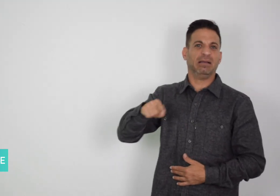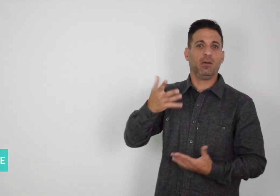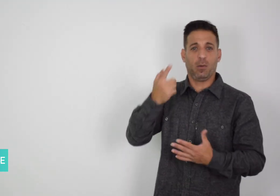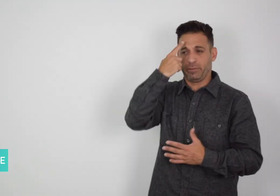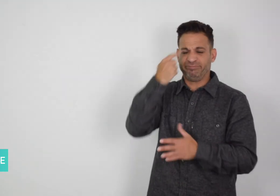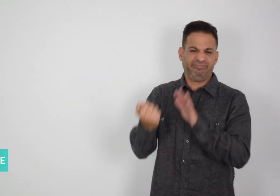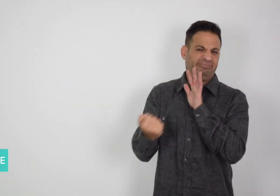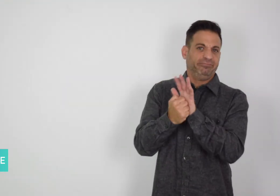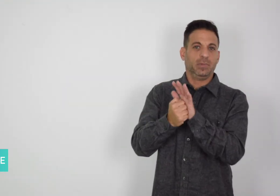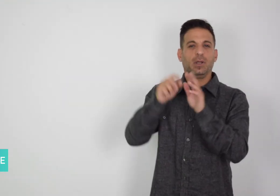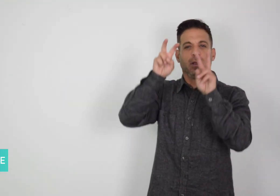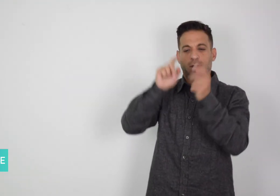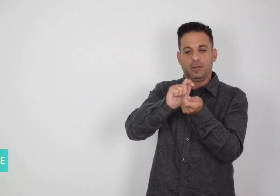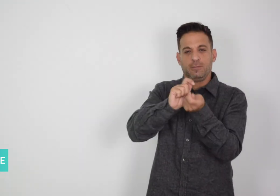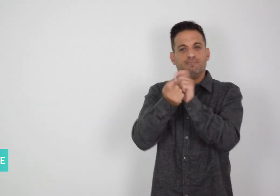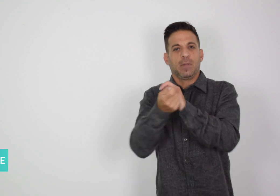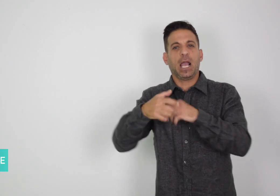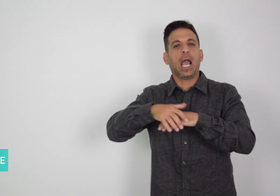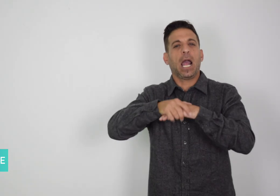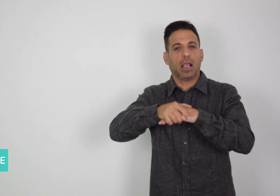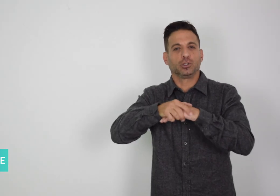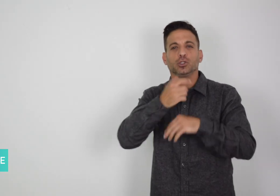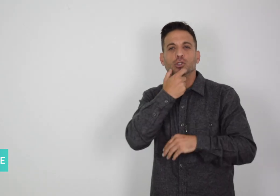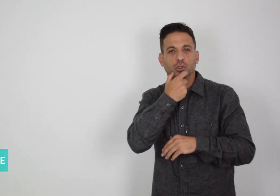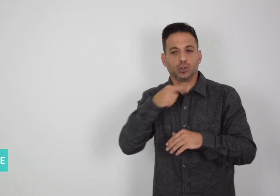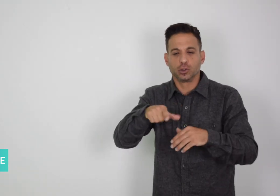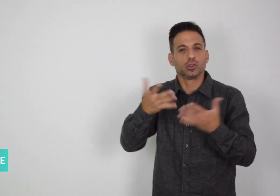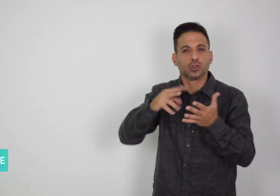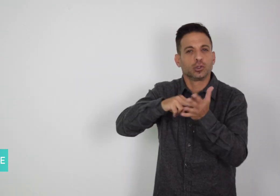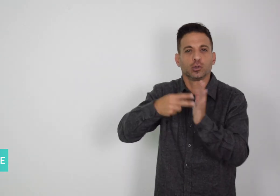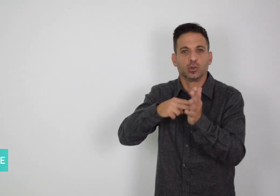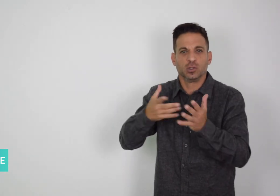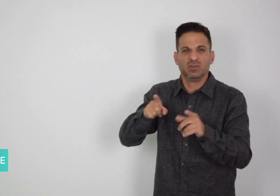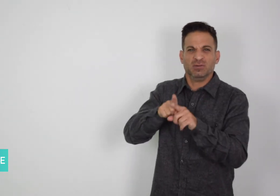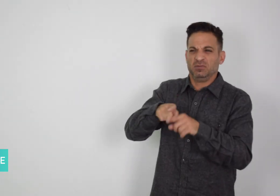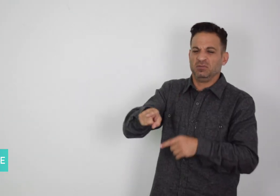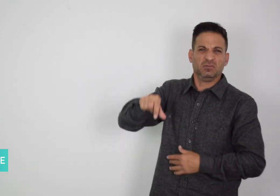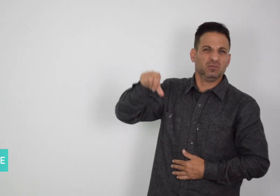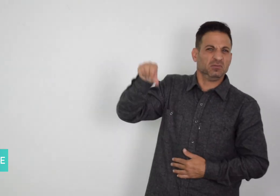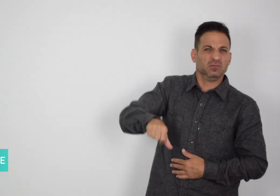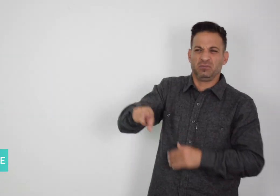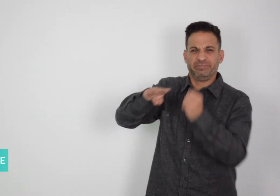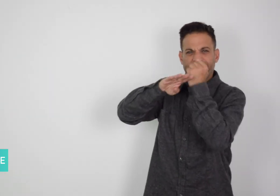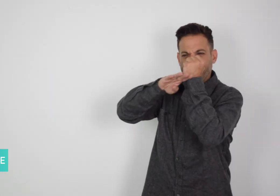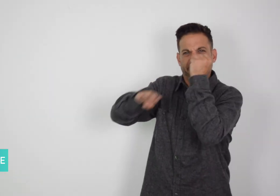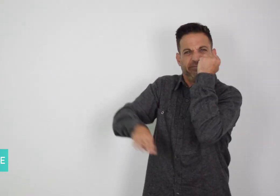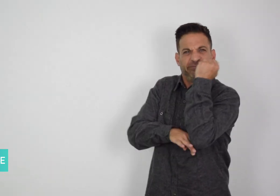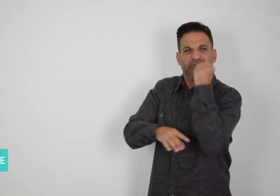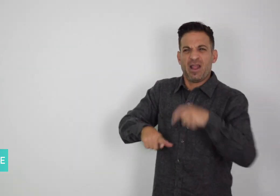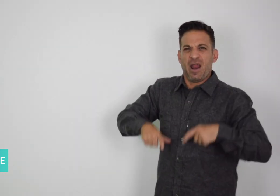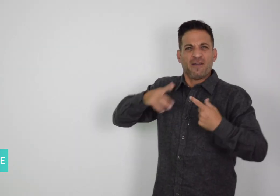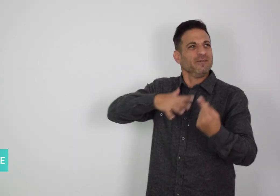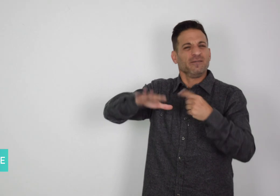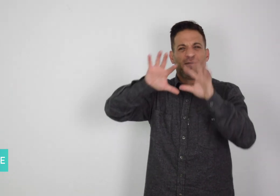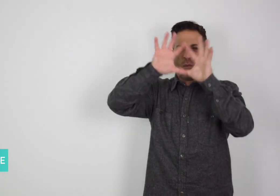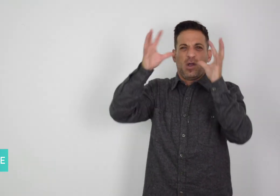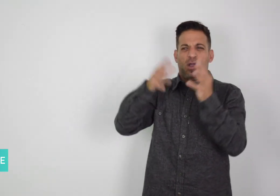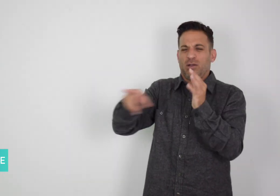are considered on the bottom of society. People with missing